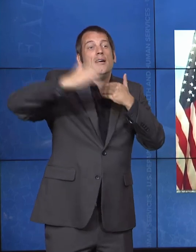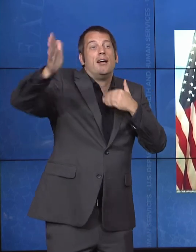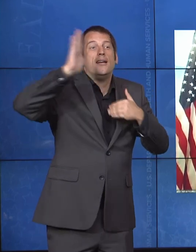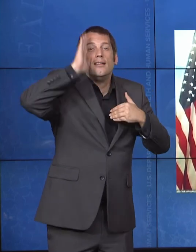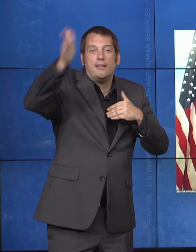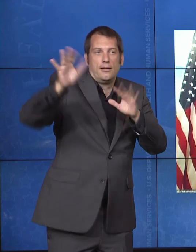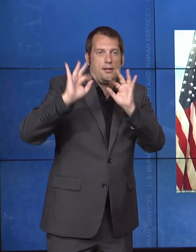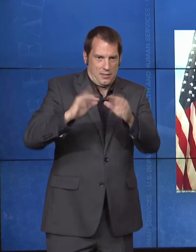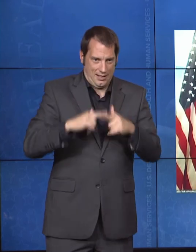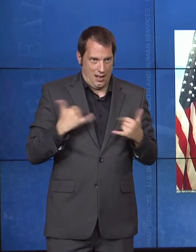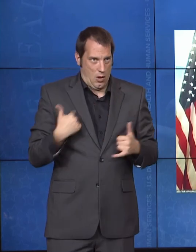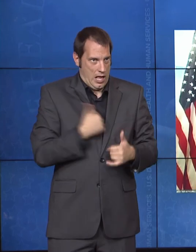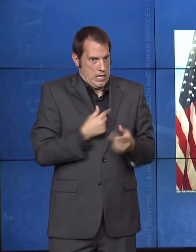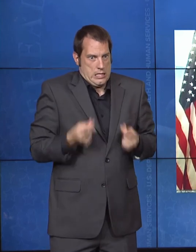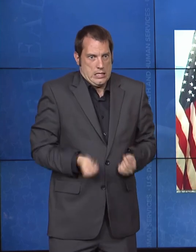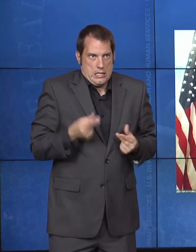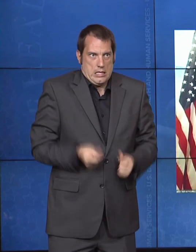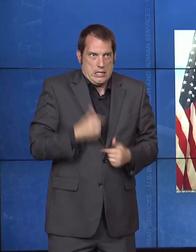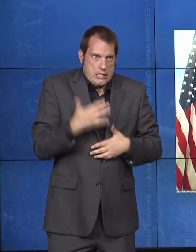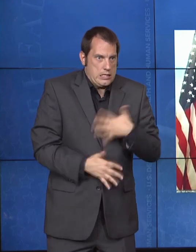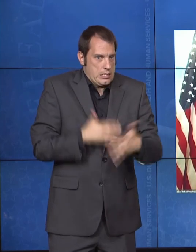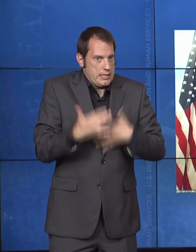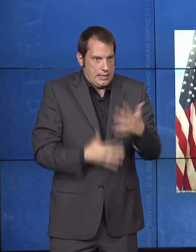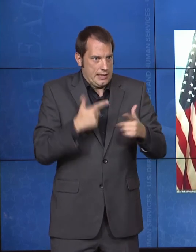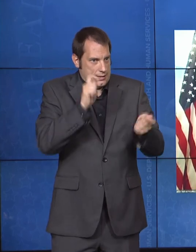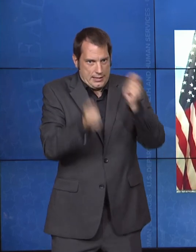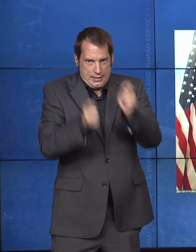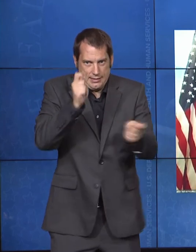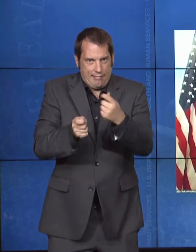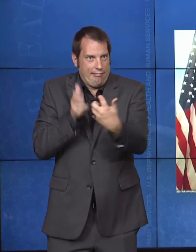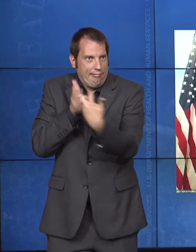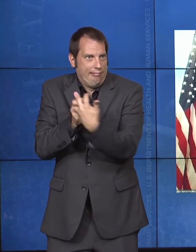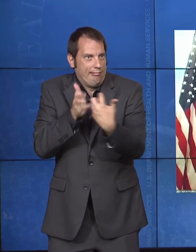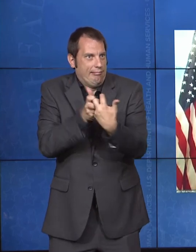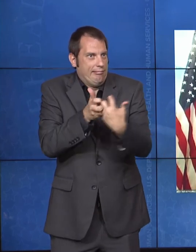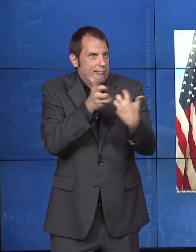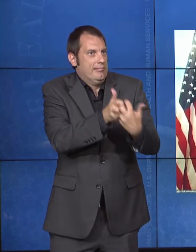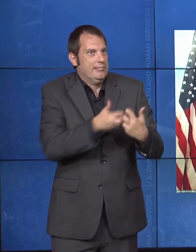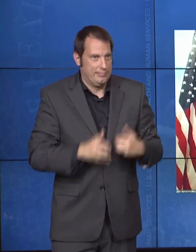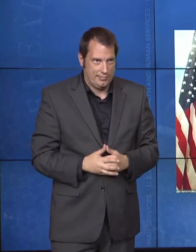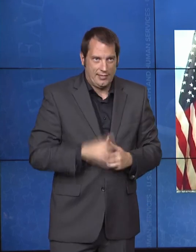and innovation creates the possibility of things that we haven't even considered yet.